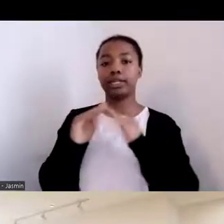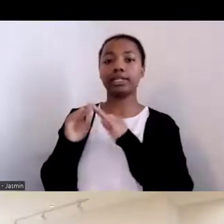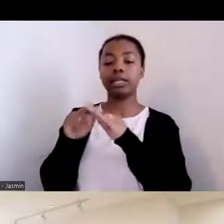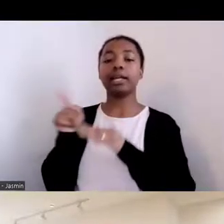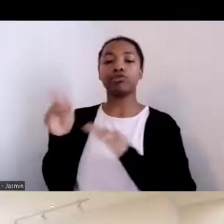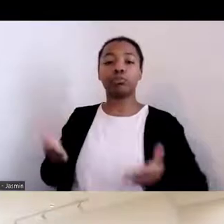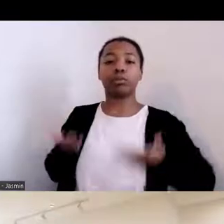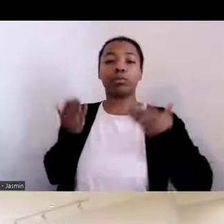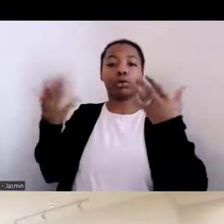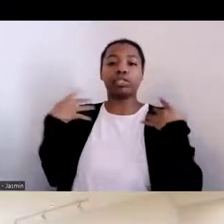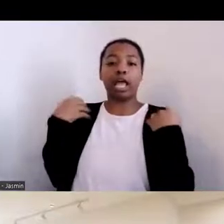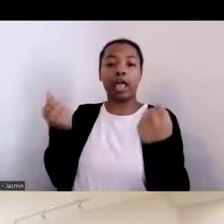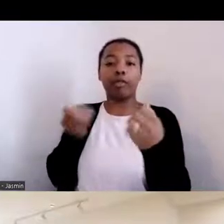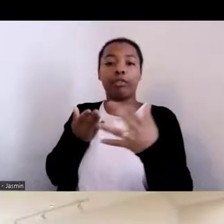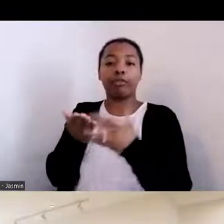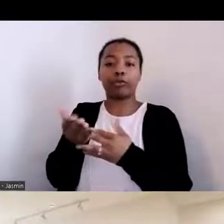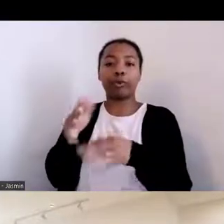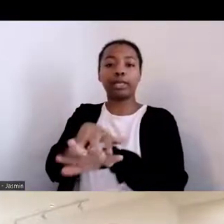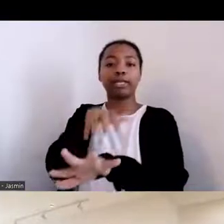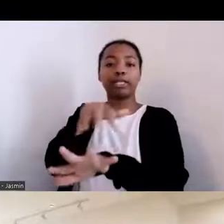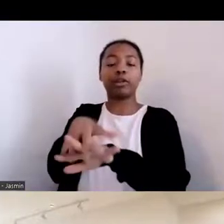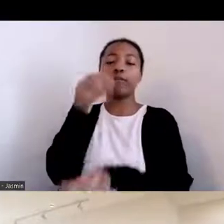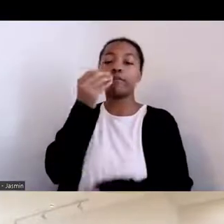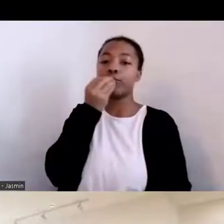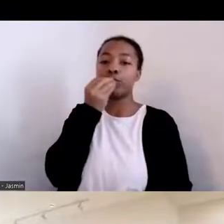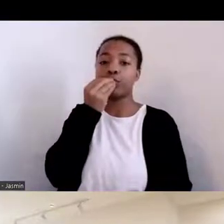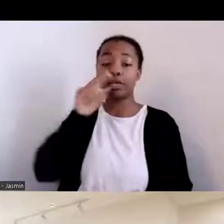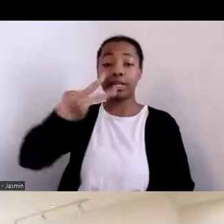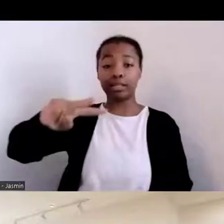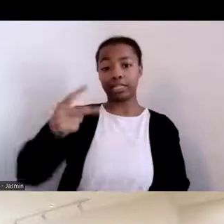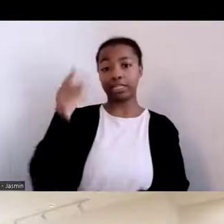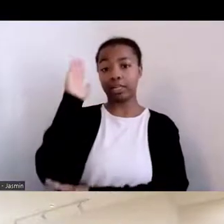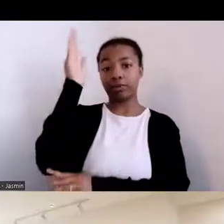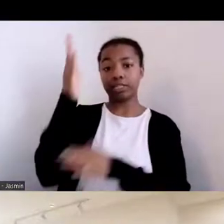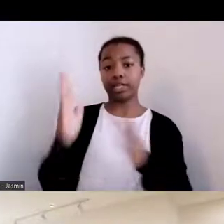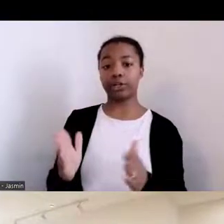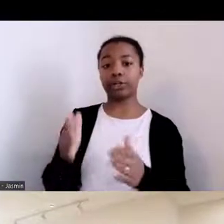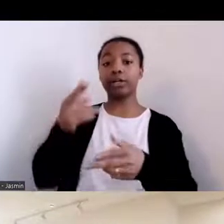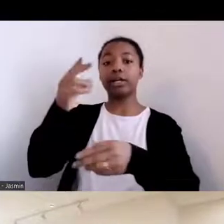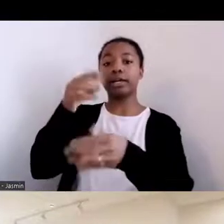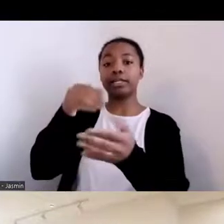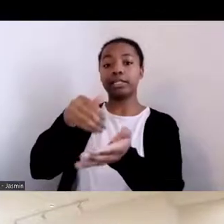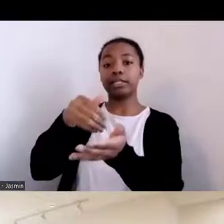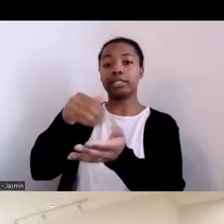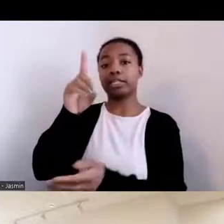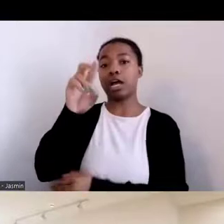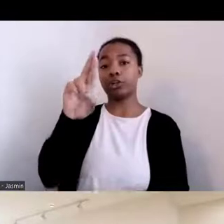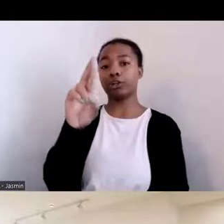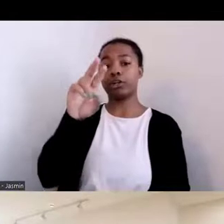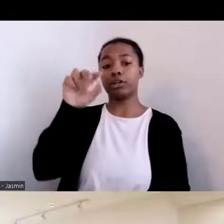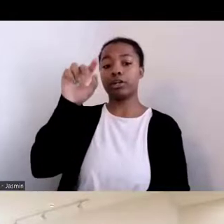Our second speaker is Dr. Psyche Williams‑Forson. Dr. Williams‑Forson is a professor and the department